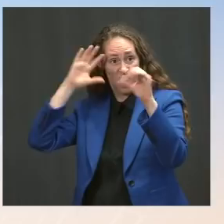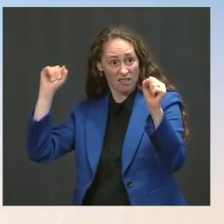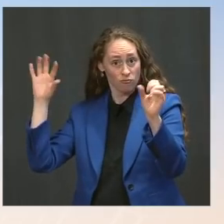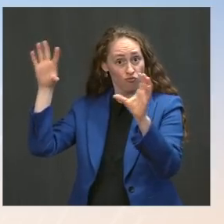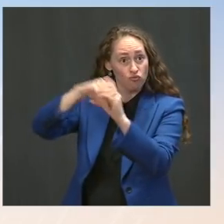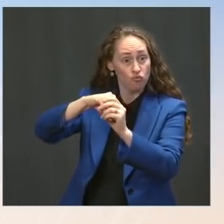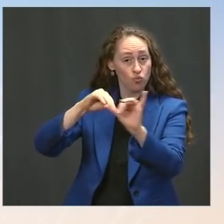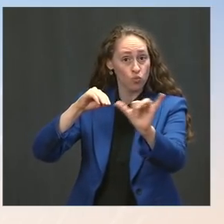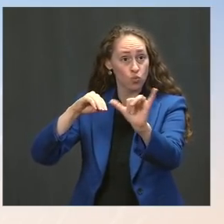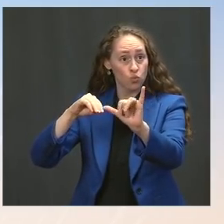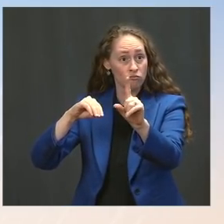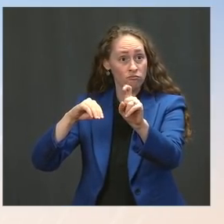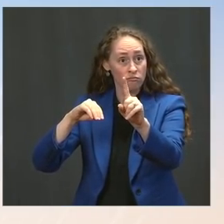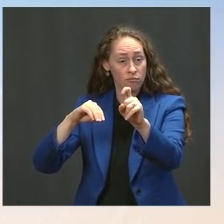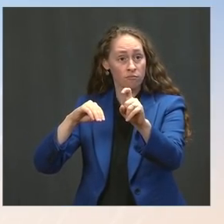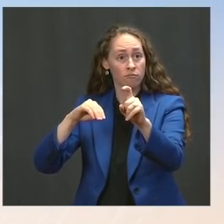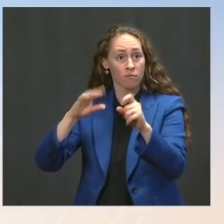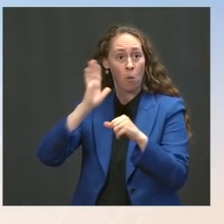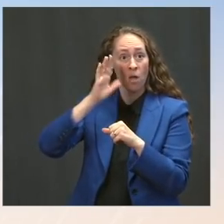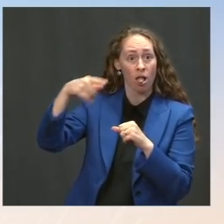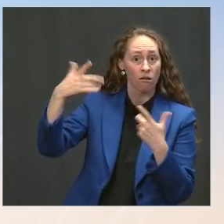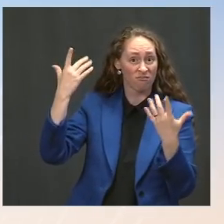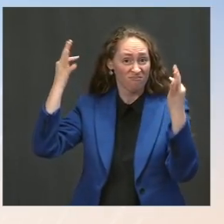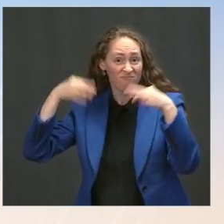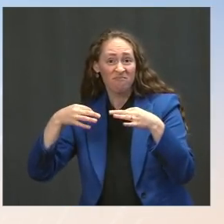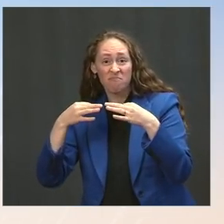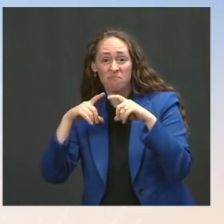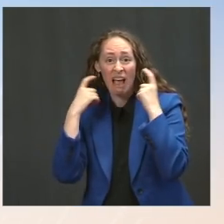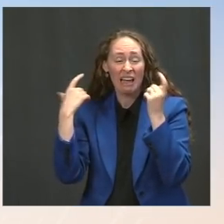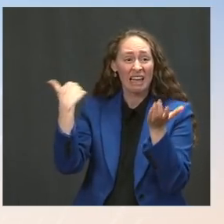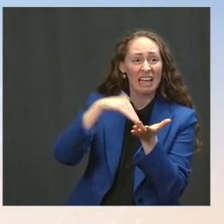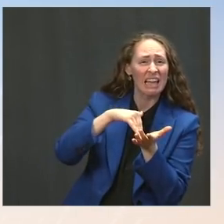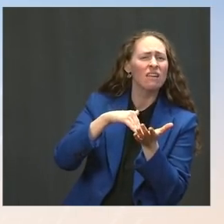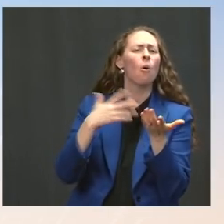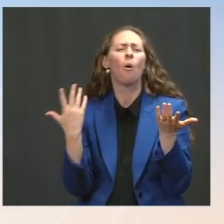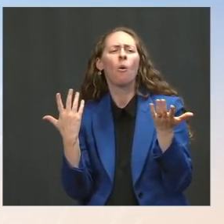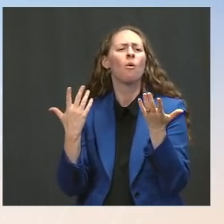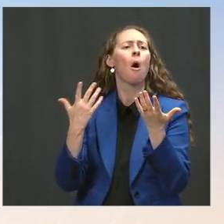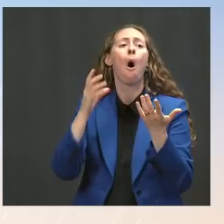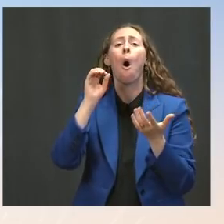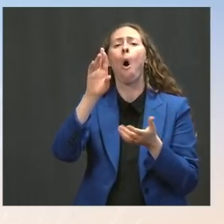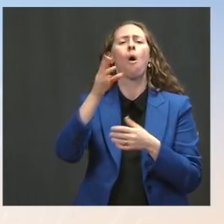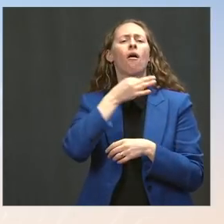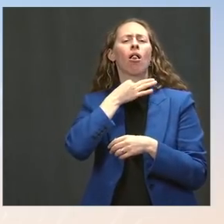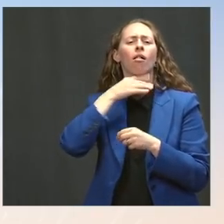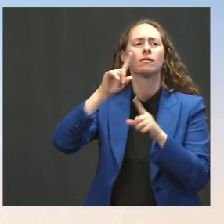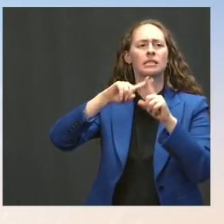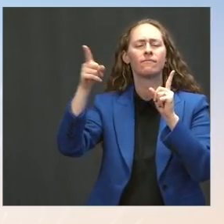and/or any of his economic advisors? Just trying to understand who's -- who's making the decision.